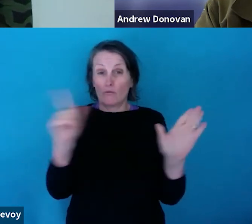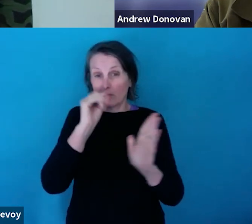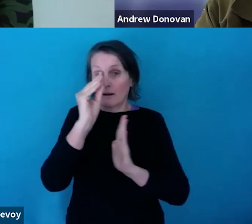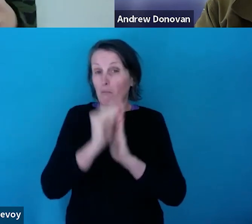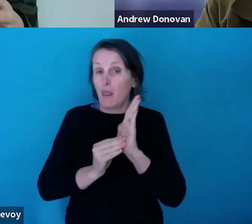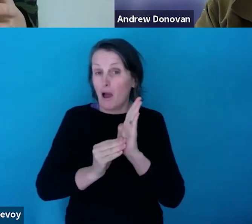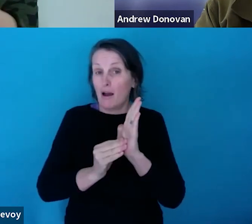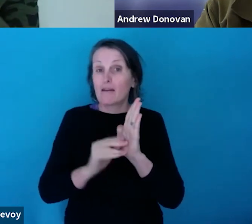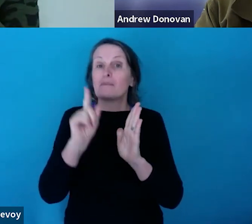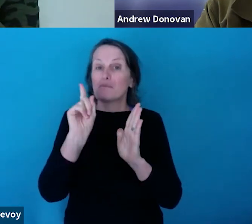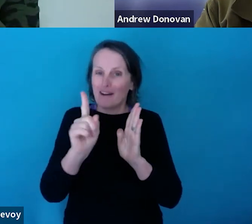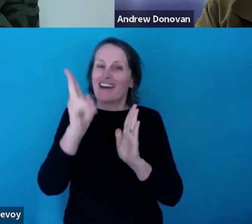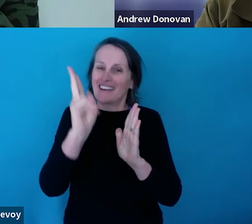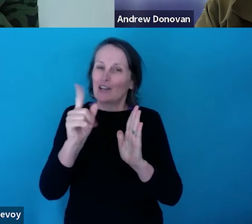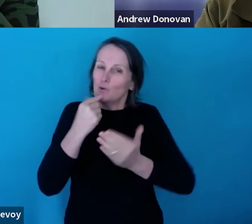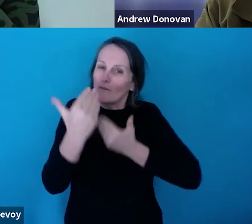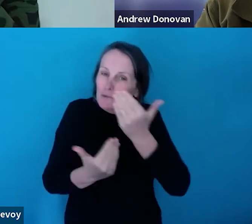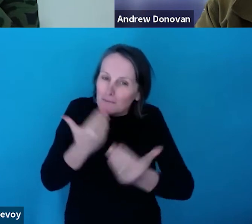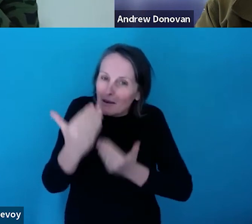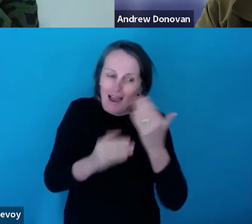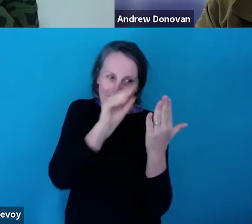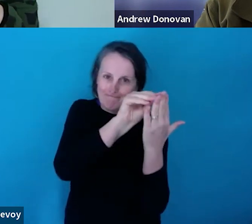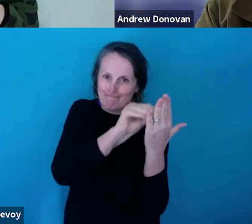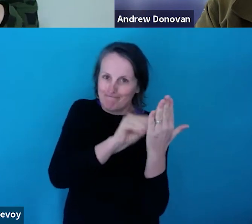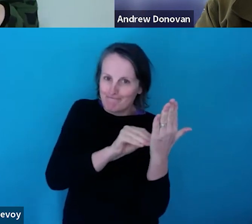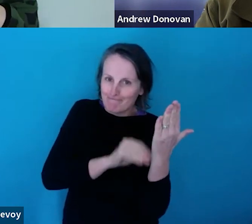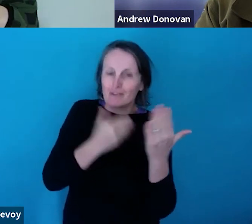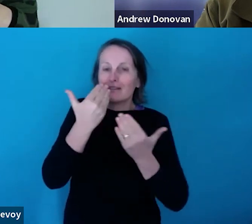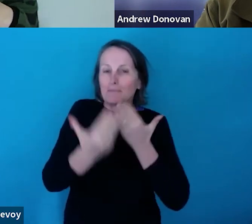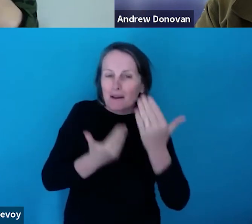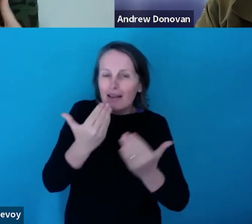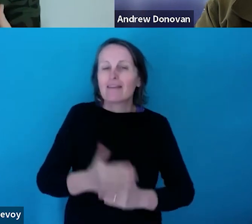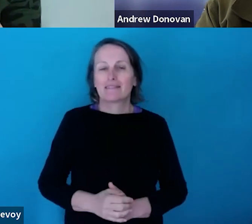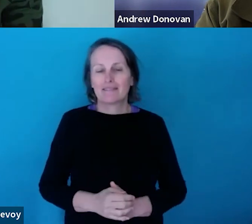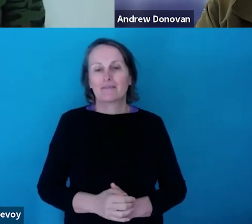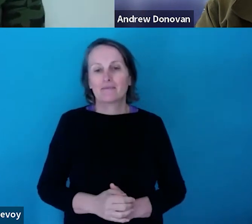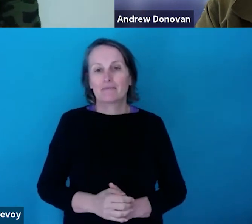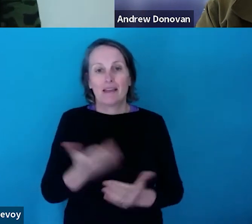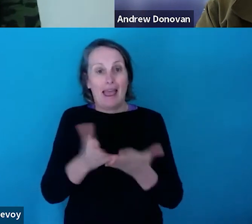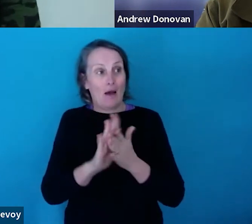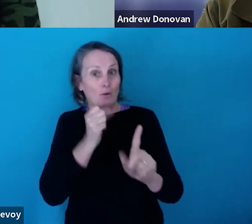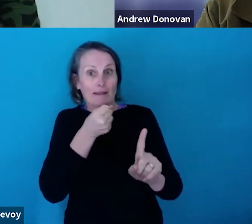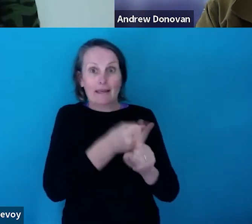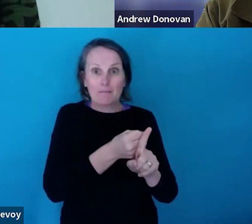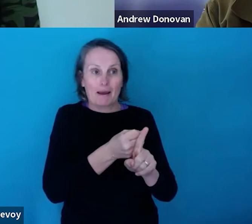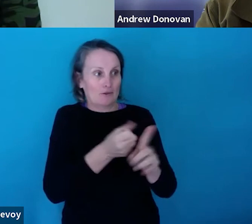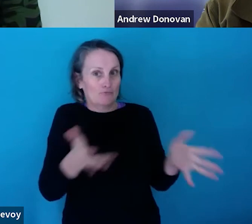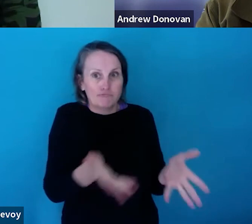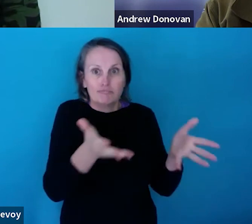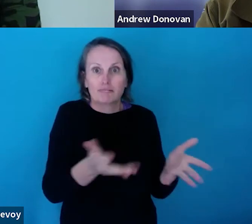about, again, how you articulate the impact that it will have for this part of the sector in Victoria.